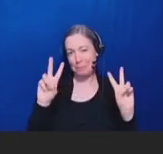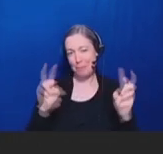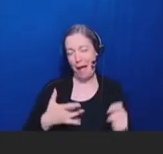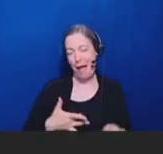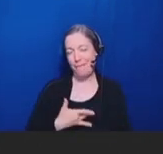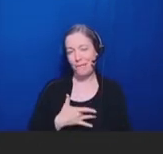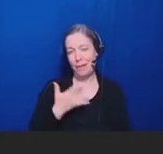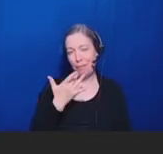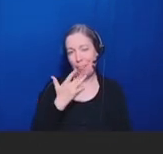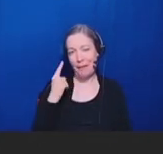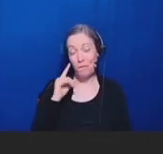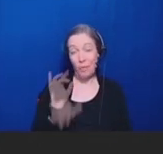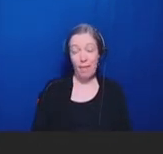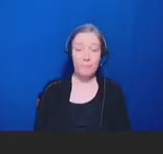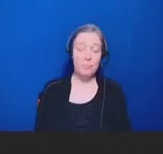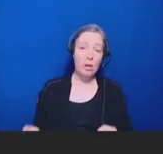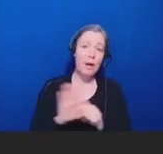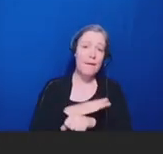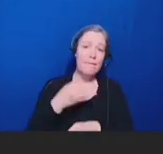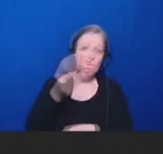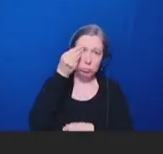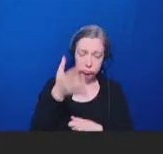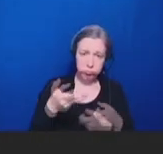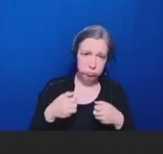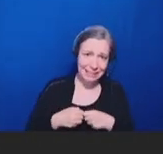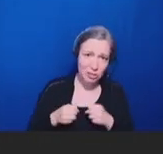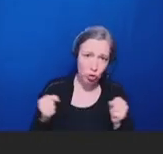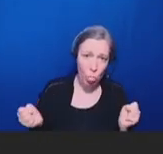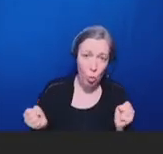so I feel pretty lucky for that. So, in full disclosure, unfortunately, my recommendations